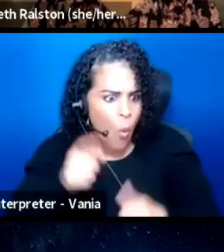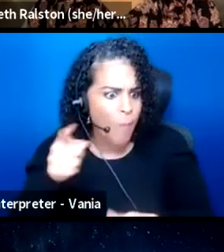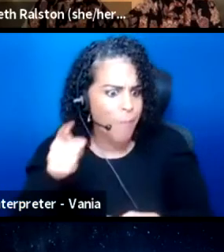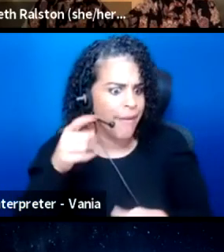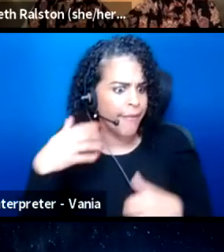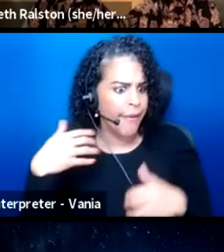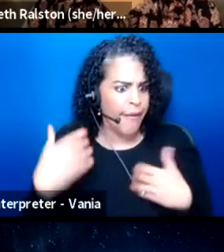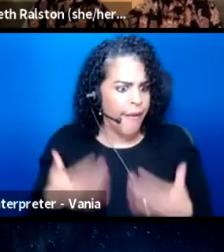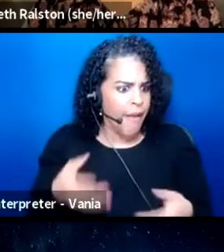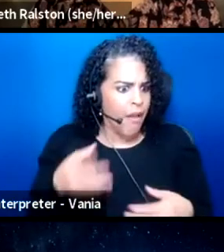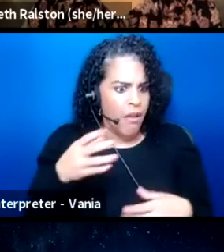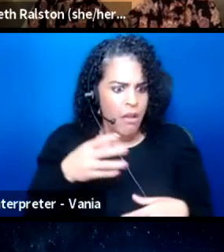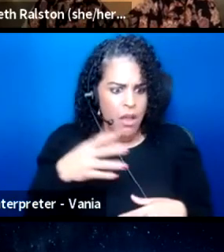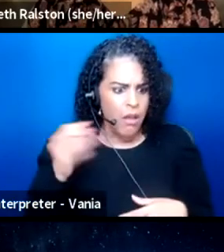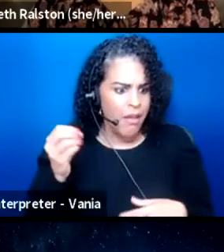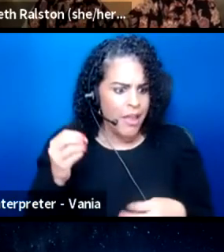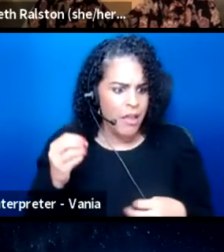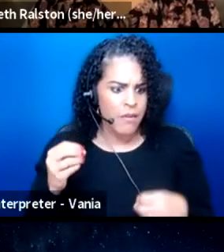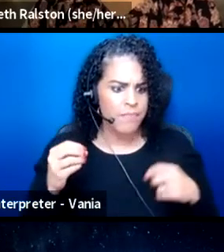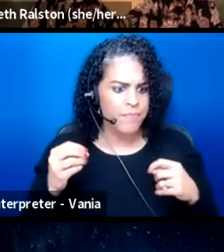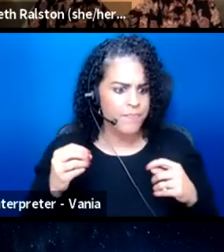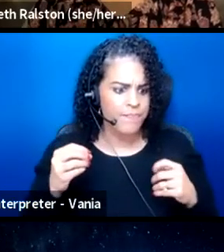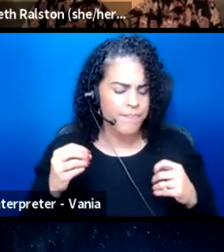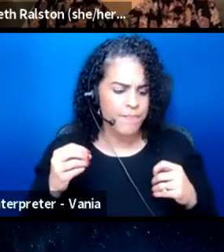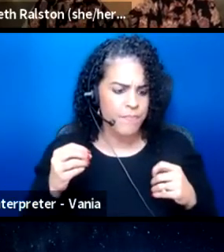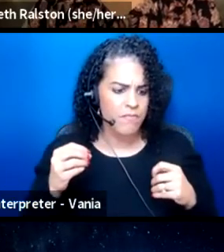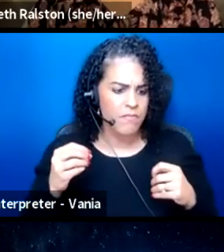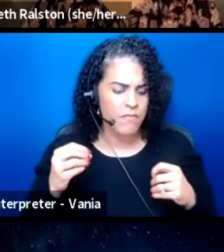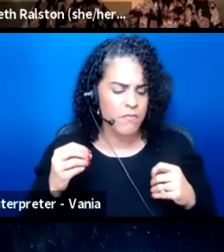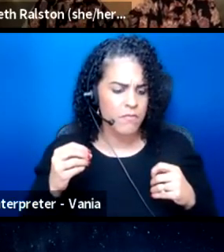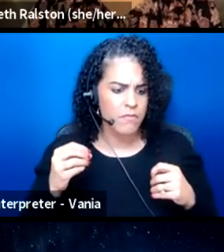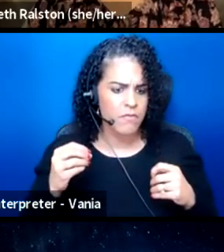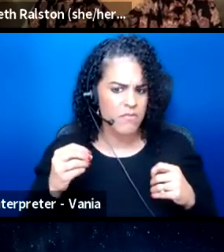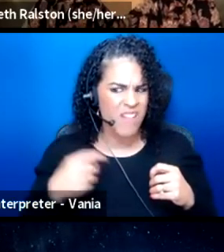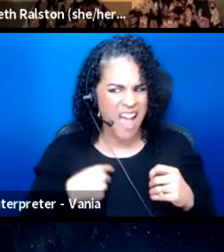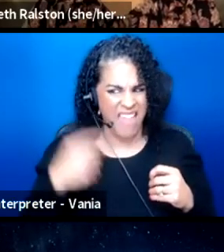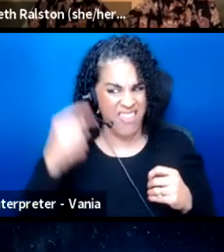And I think this is possible and totally reasonable,